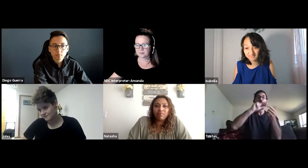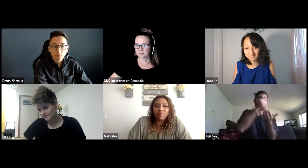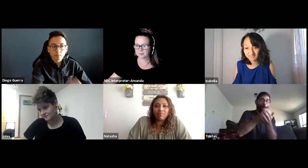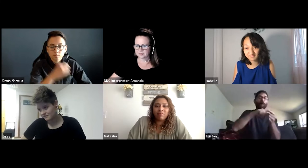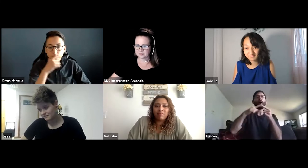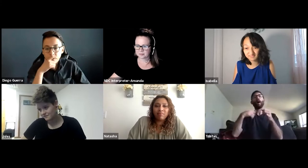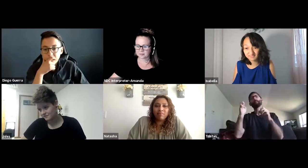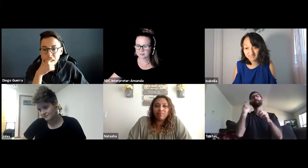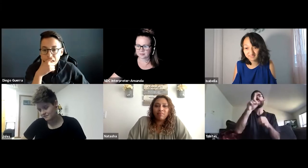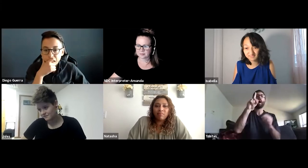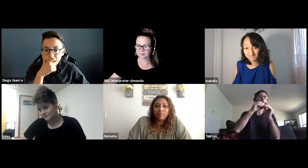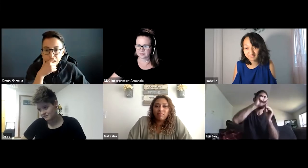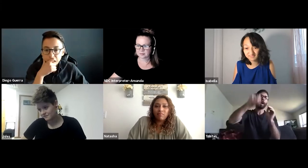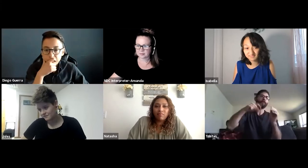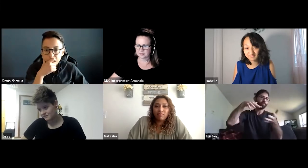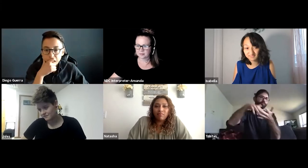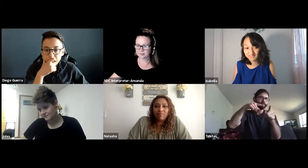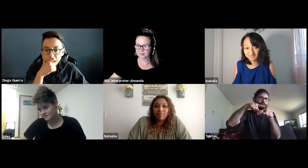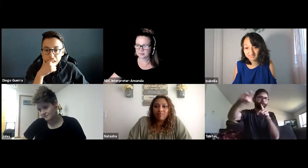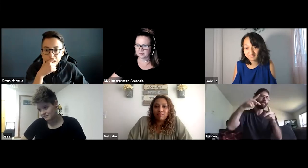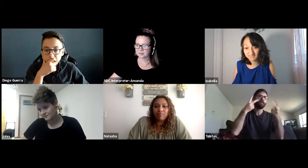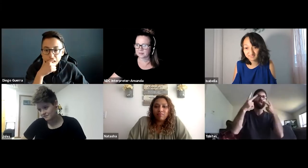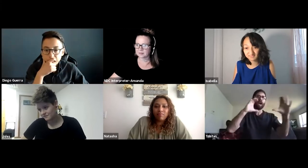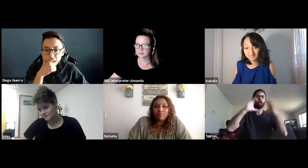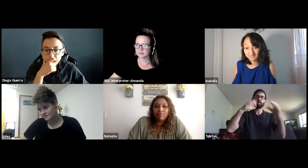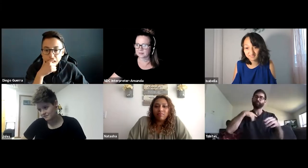The technical college. I was there four years and I've gone back